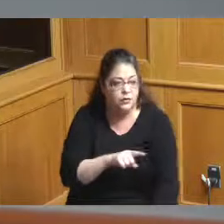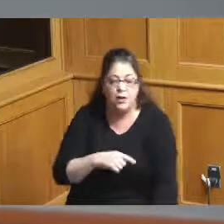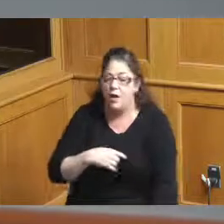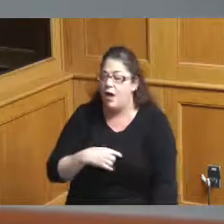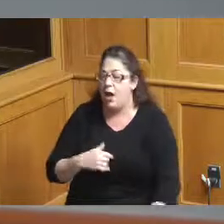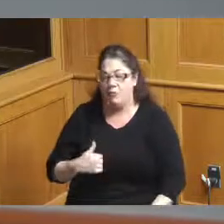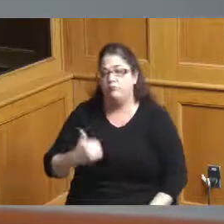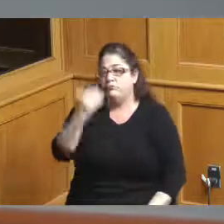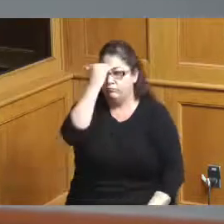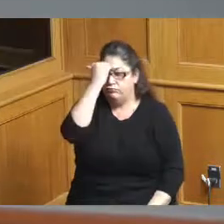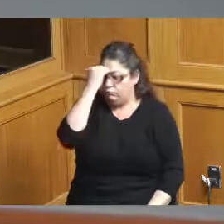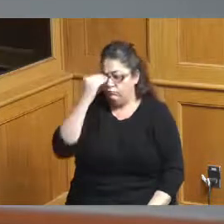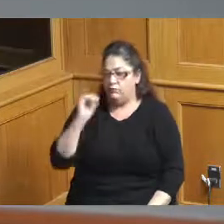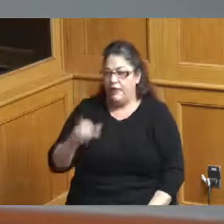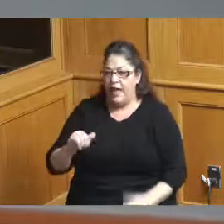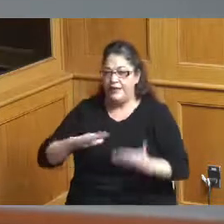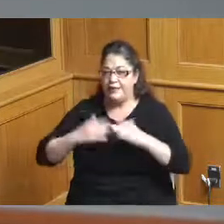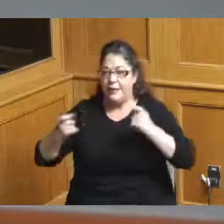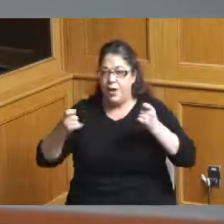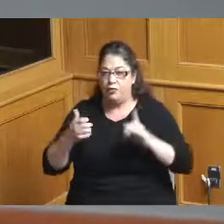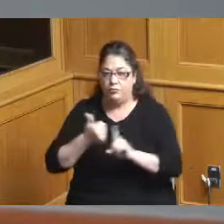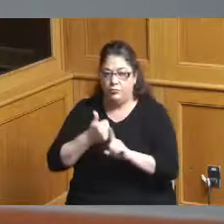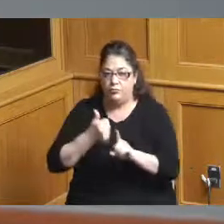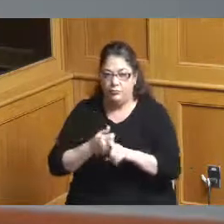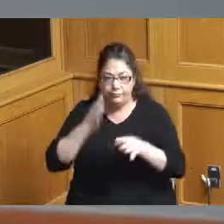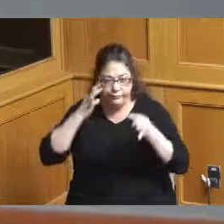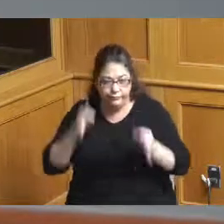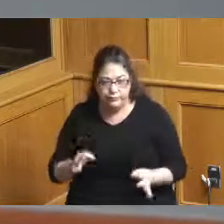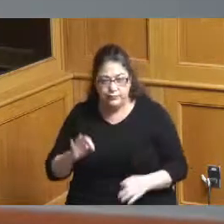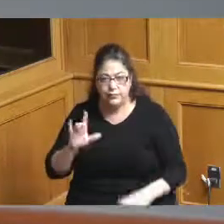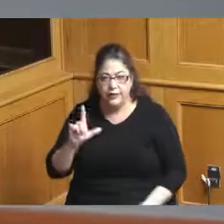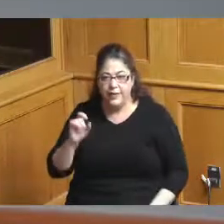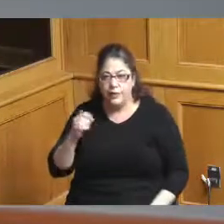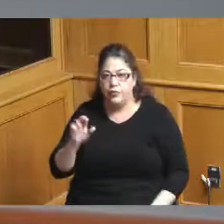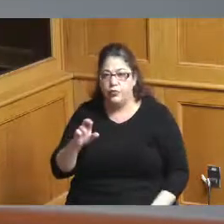from my conversations with them that Mr Lieber Mr Gelter would make themselves available for